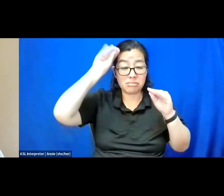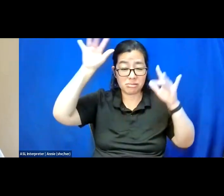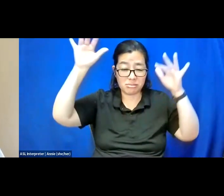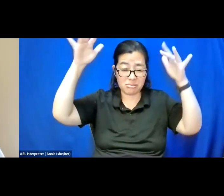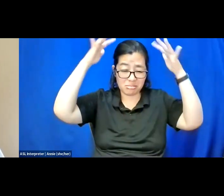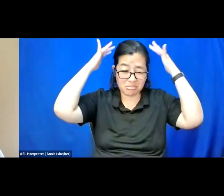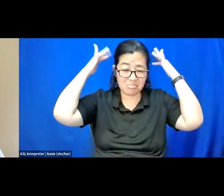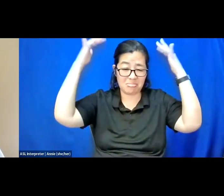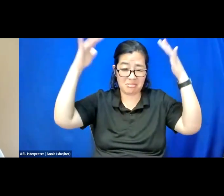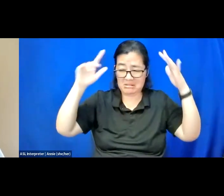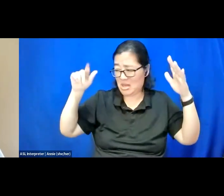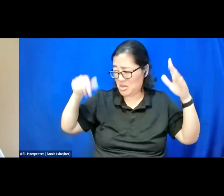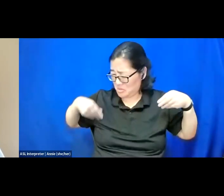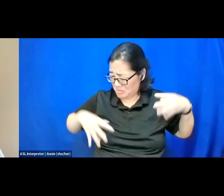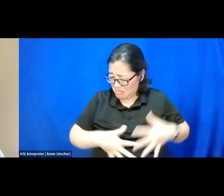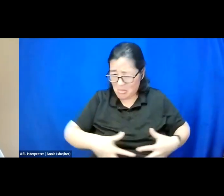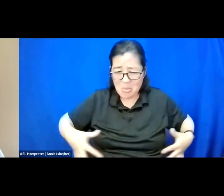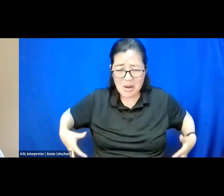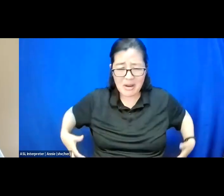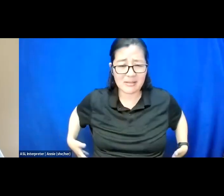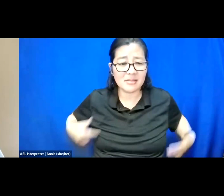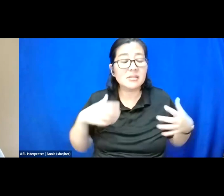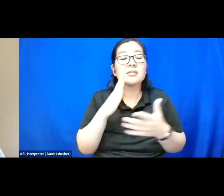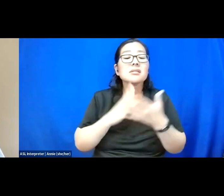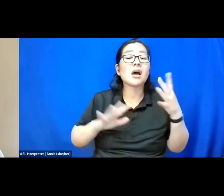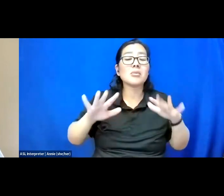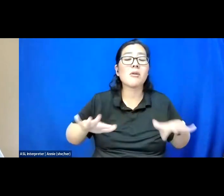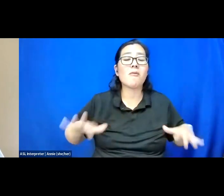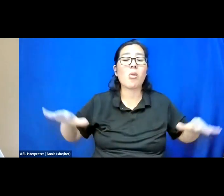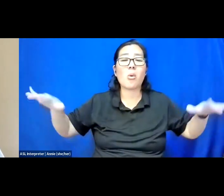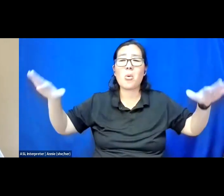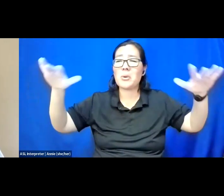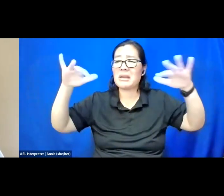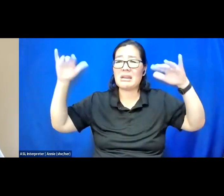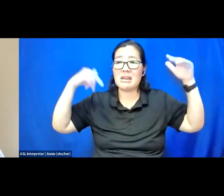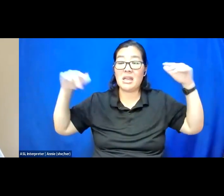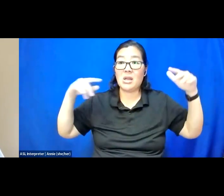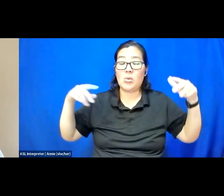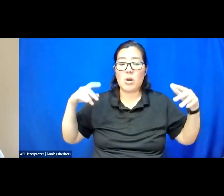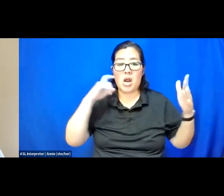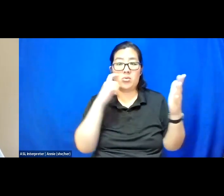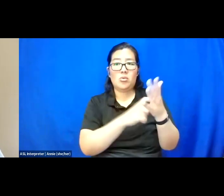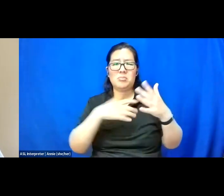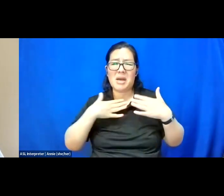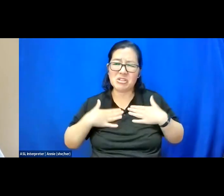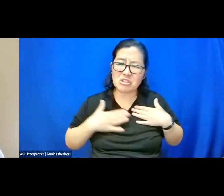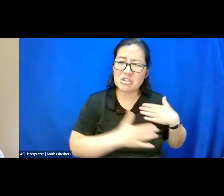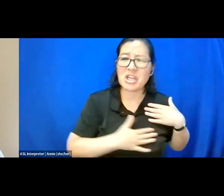others around my waist, some just floating. When I have sight of my chest and my hair and my clothes